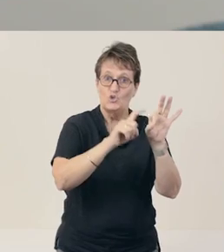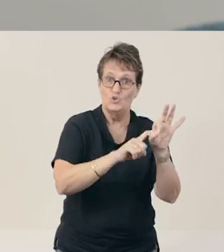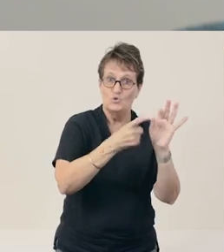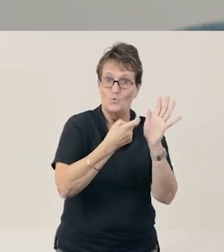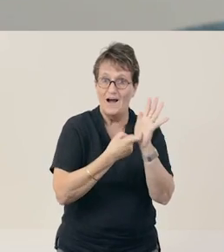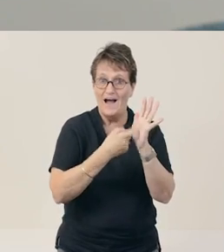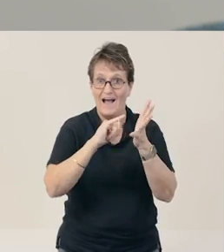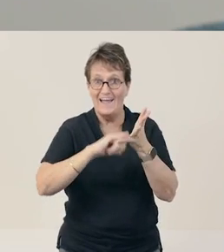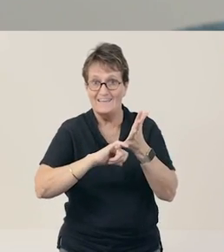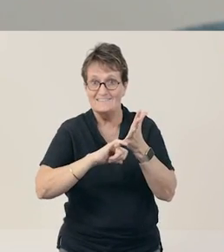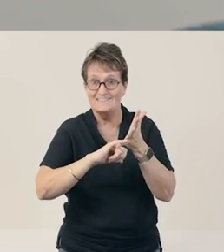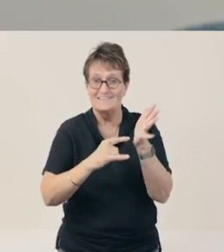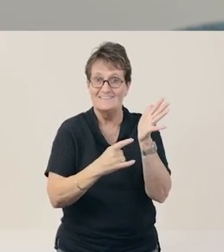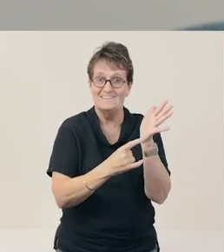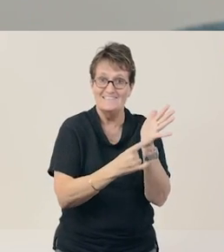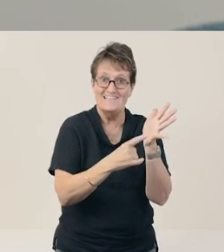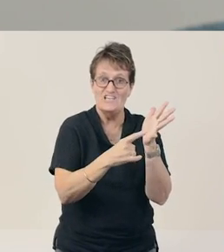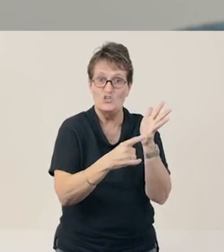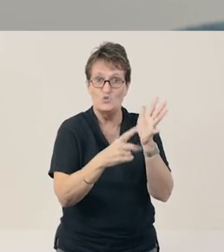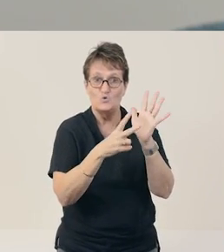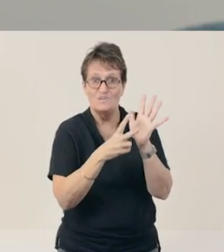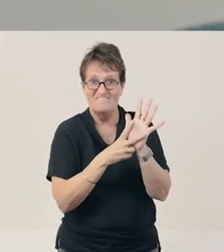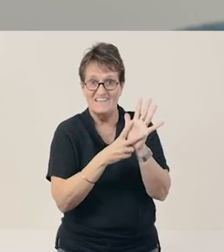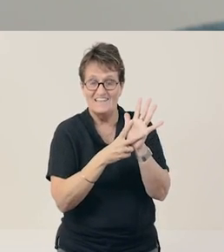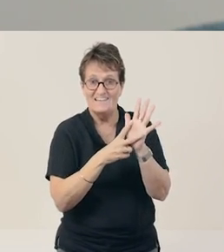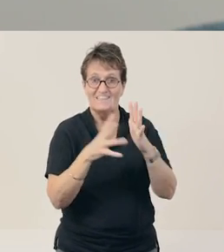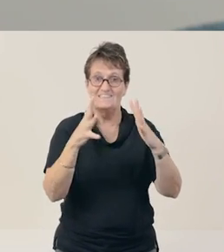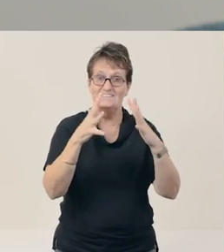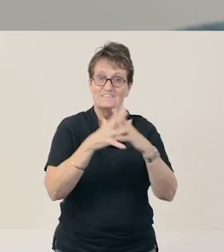Q, R, S, T, U, V,